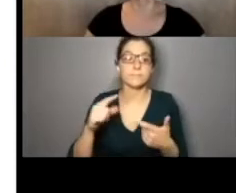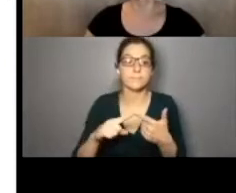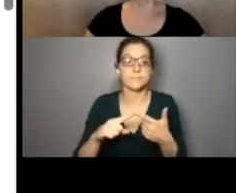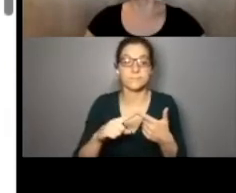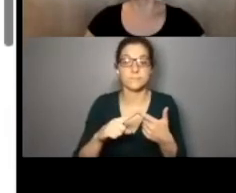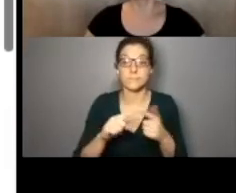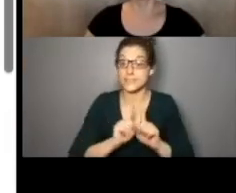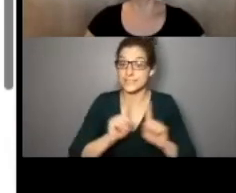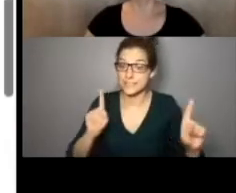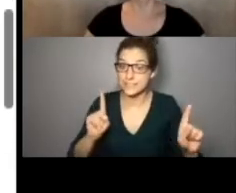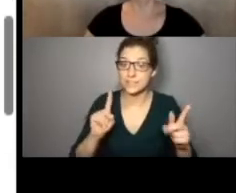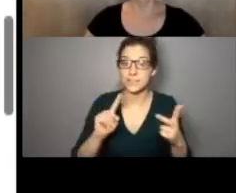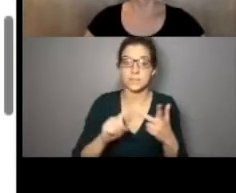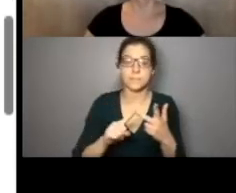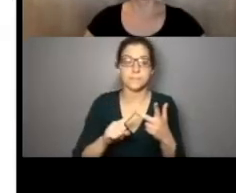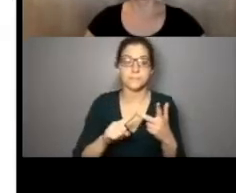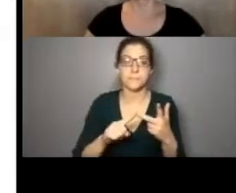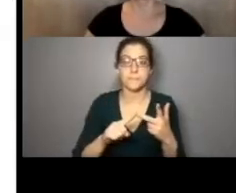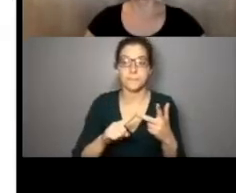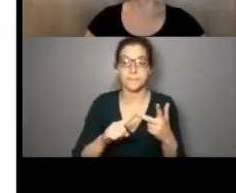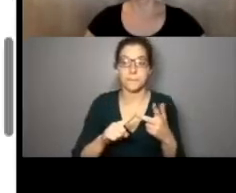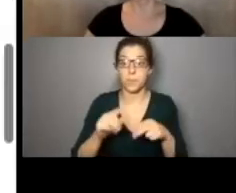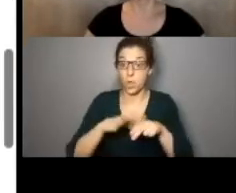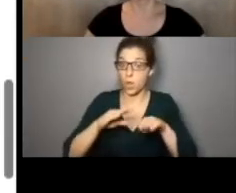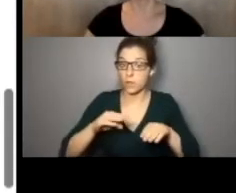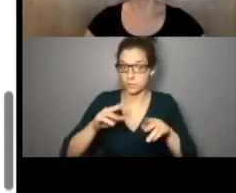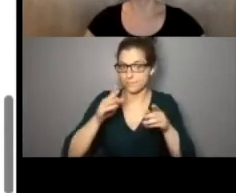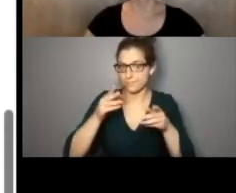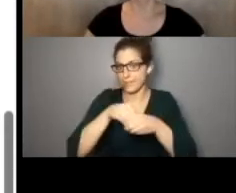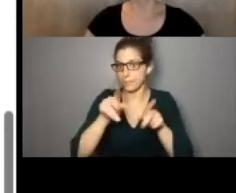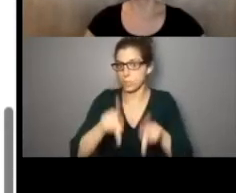physical distancing, on-site activity